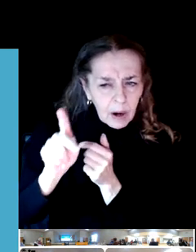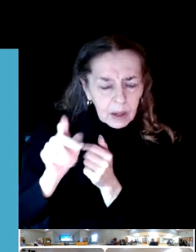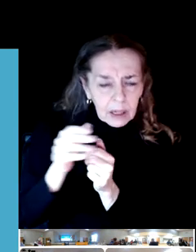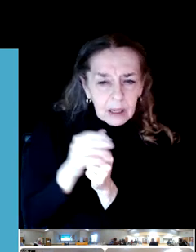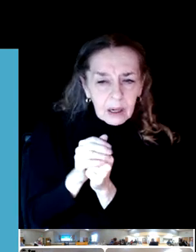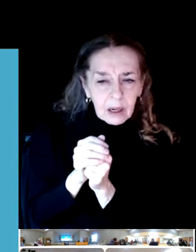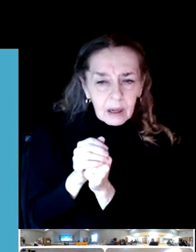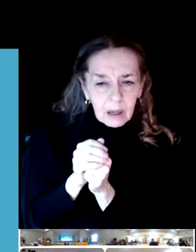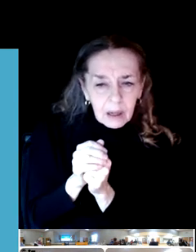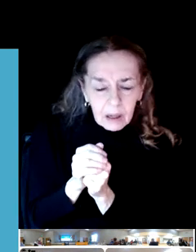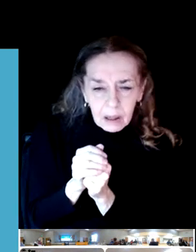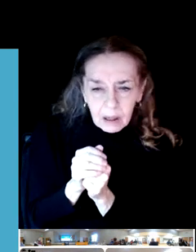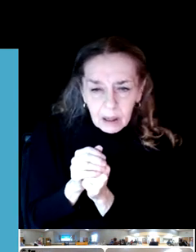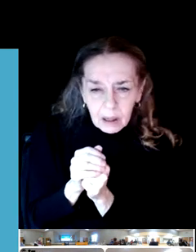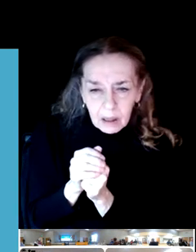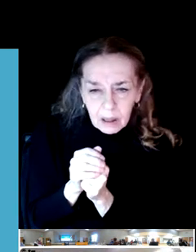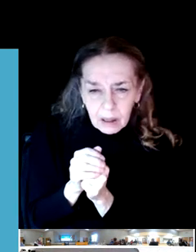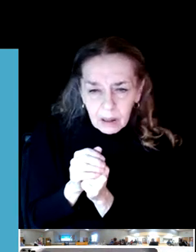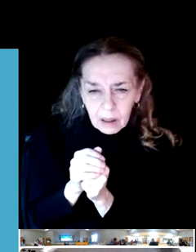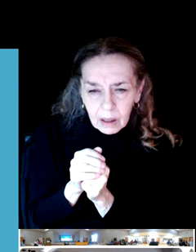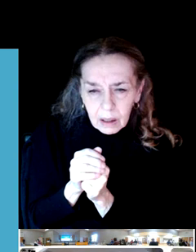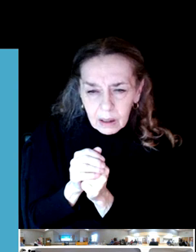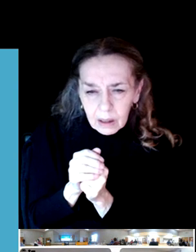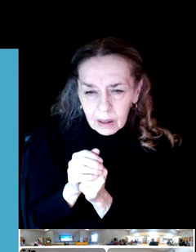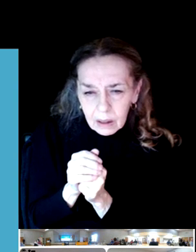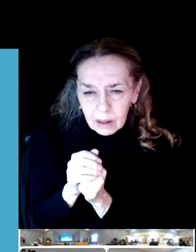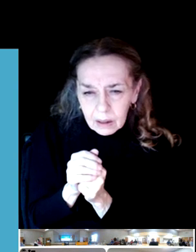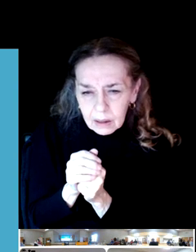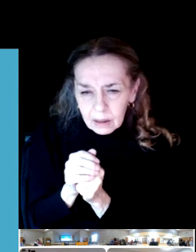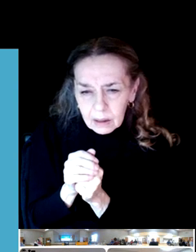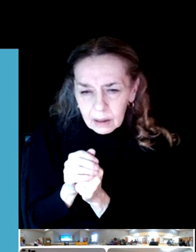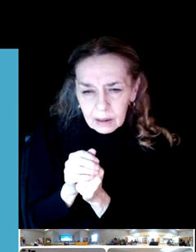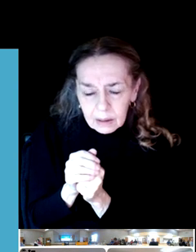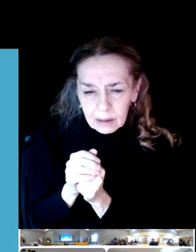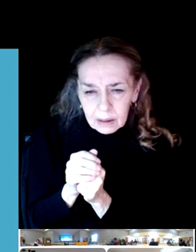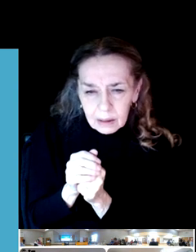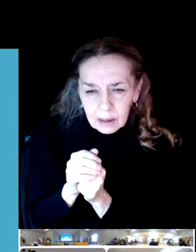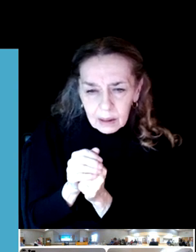that needs something because it's kind of scary. It's beautiful.